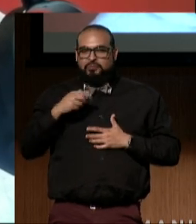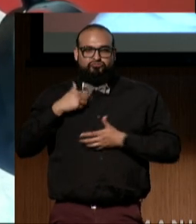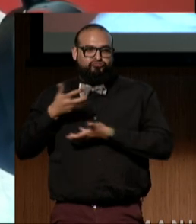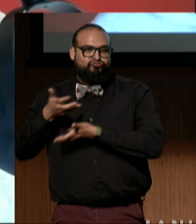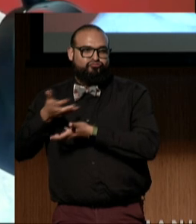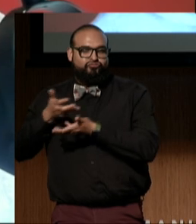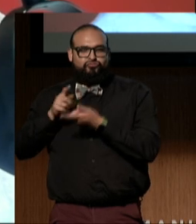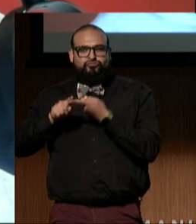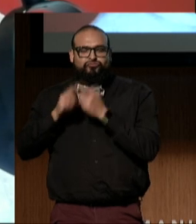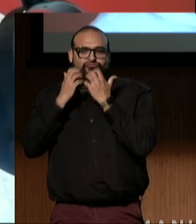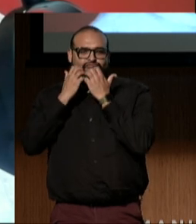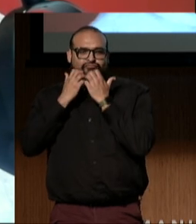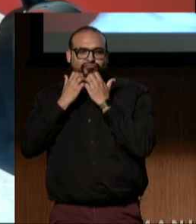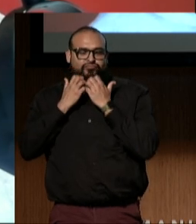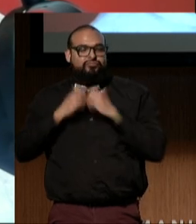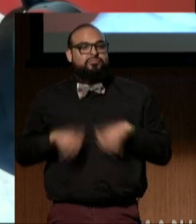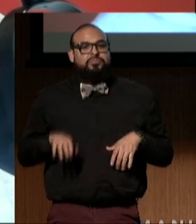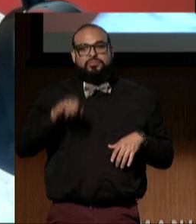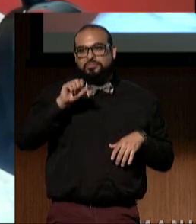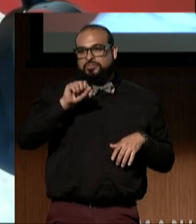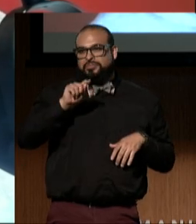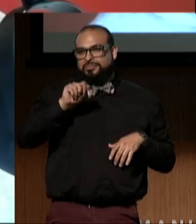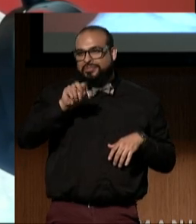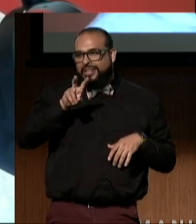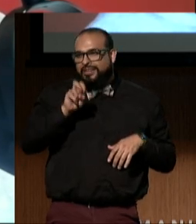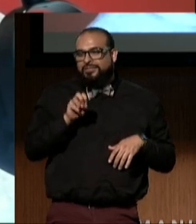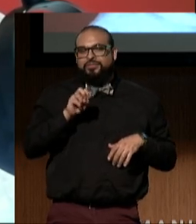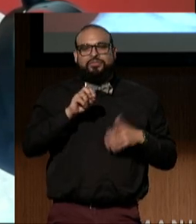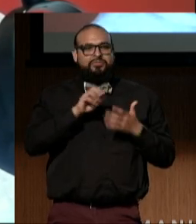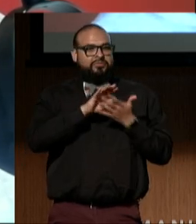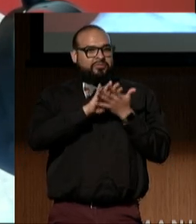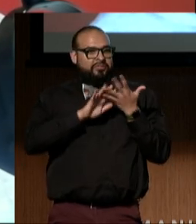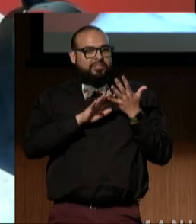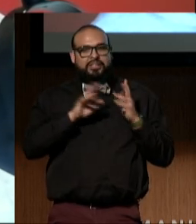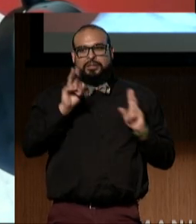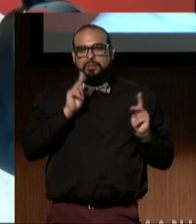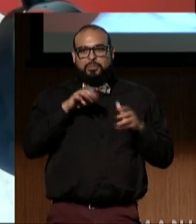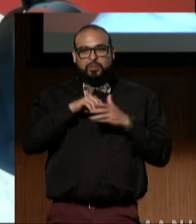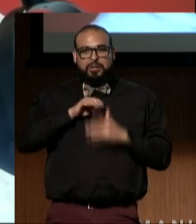Getting to know Steve, other folks on the board really enriched my life.